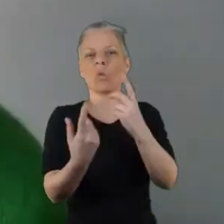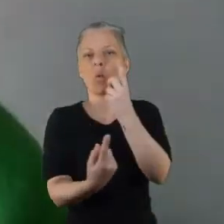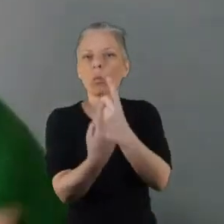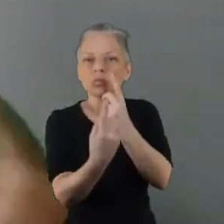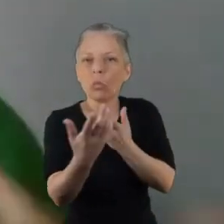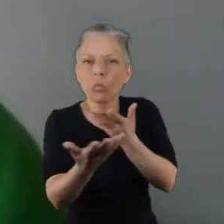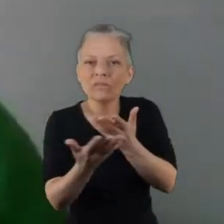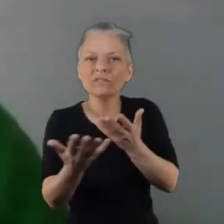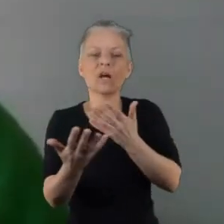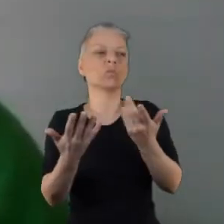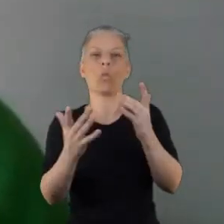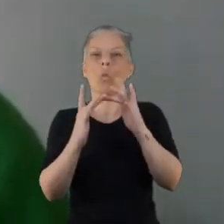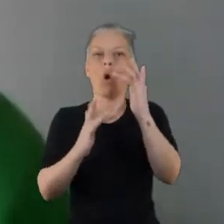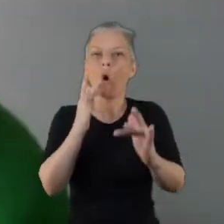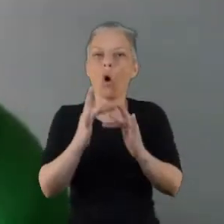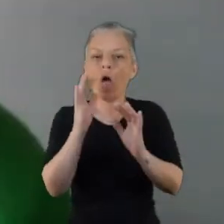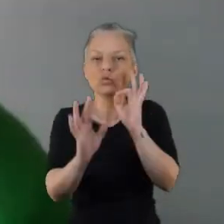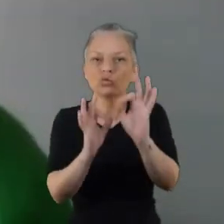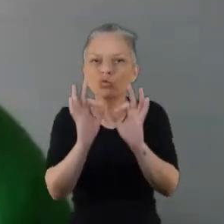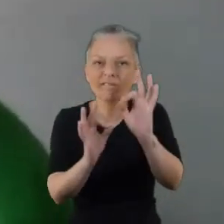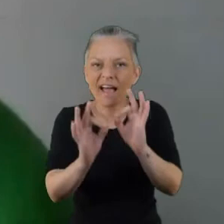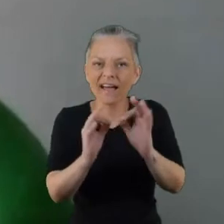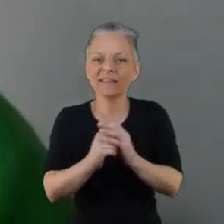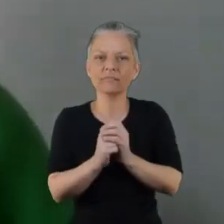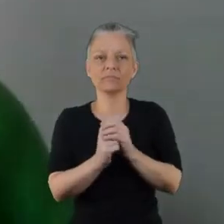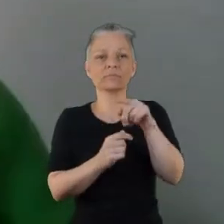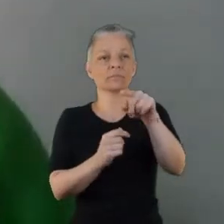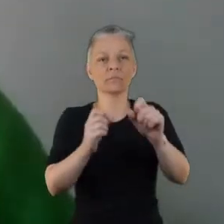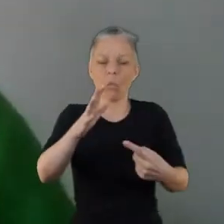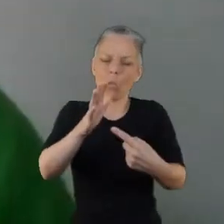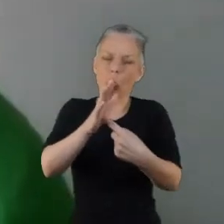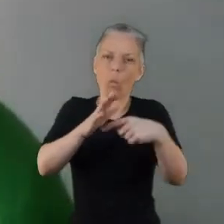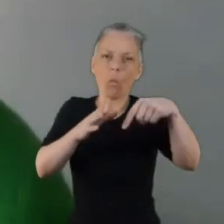through our online conversation Cafe events, through speaking directly with organisations